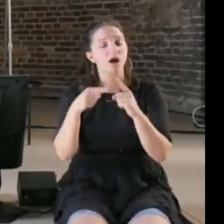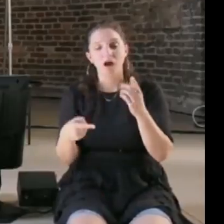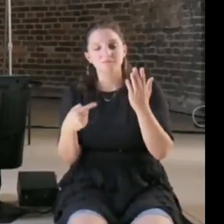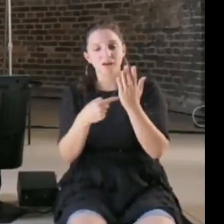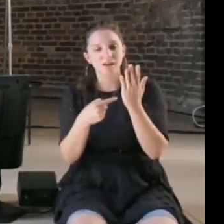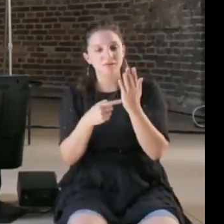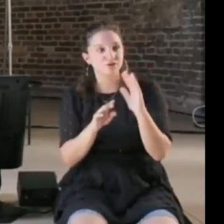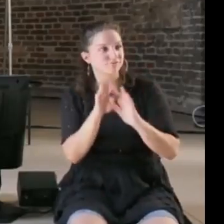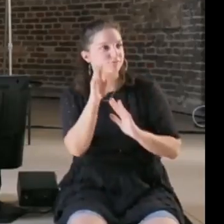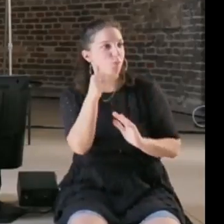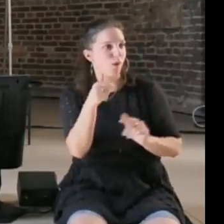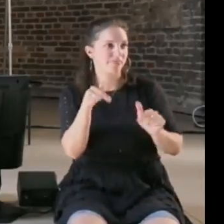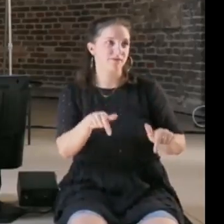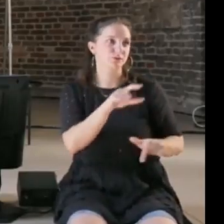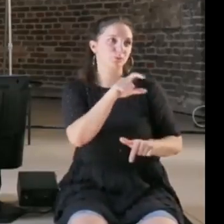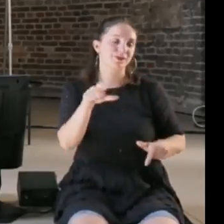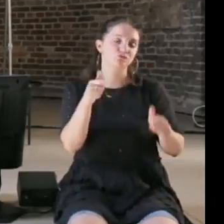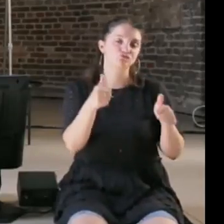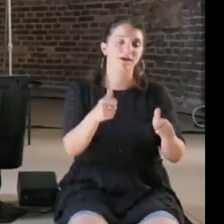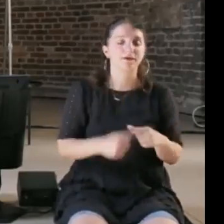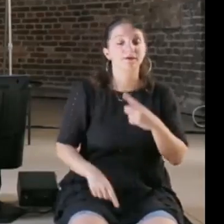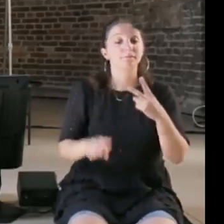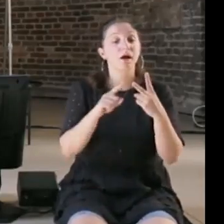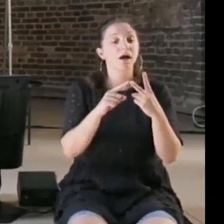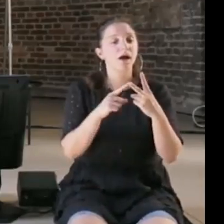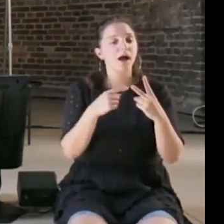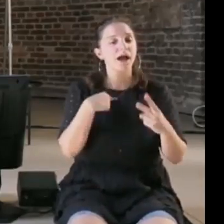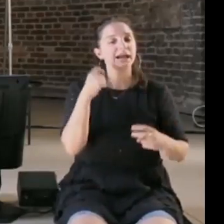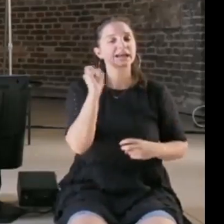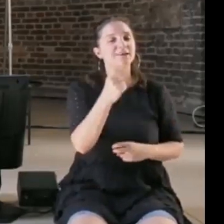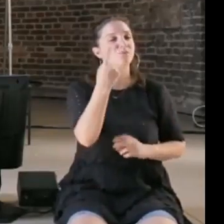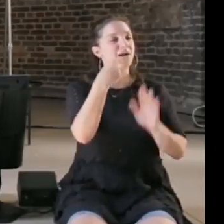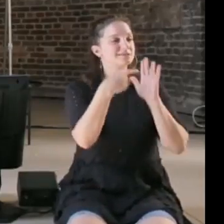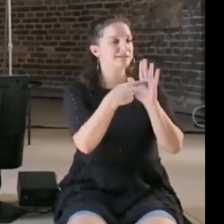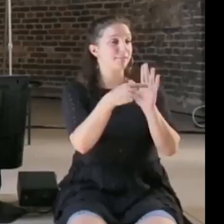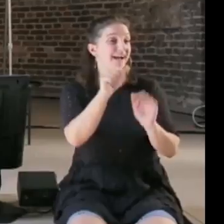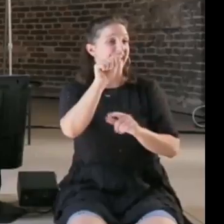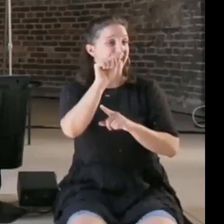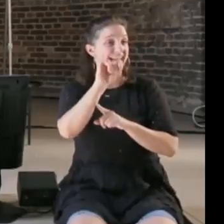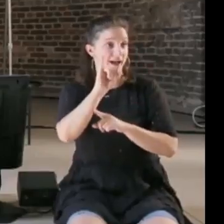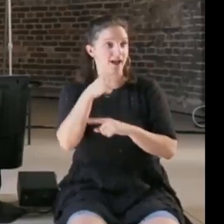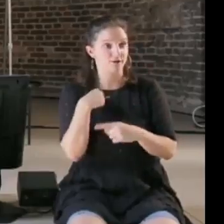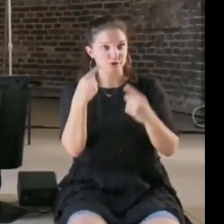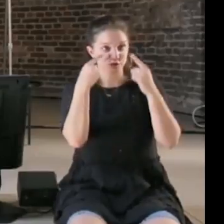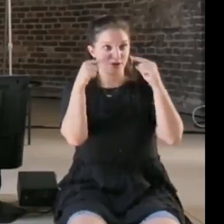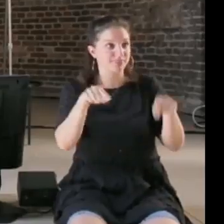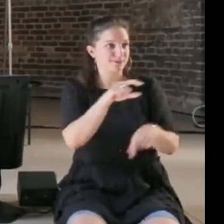want to end on maybe one positive example of AI that I saw in the week that didn't get